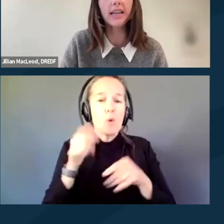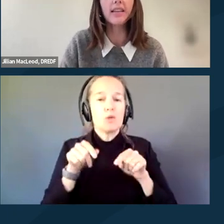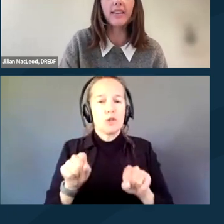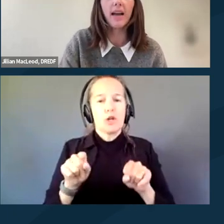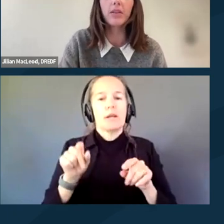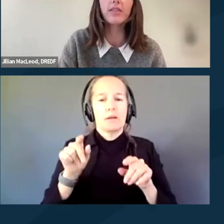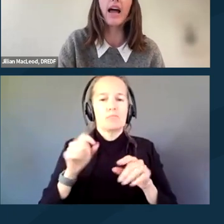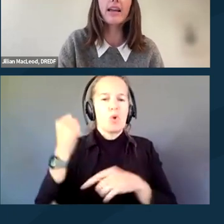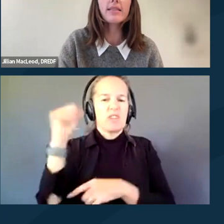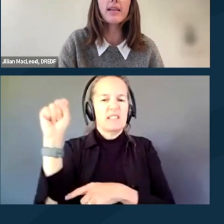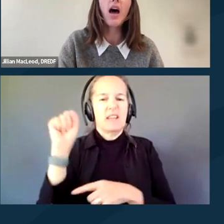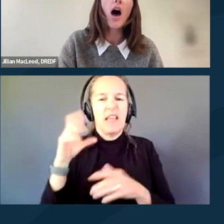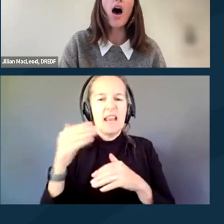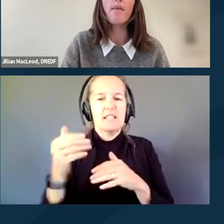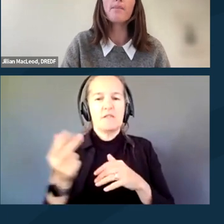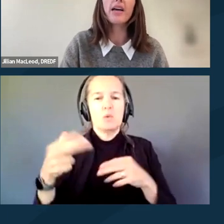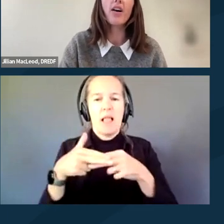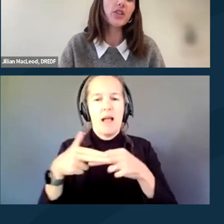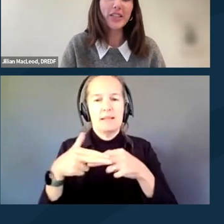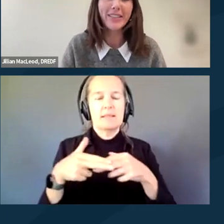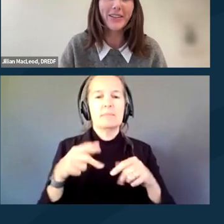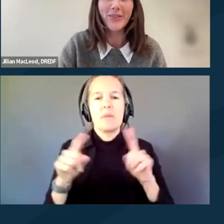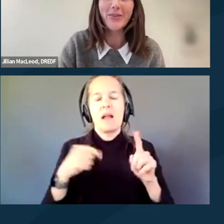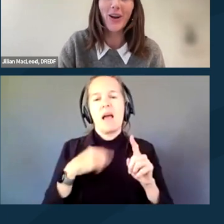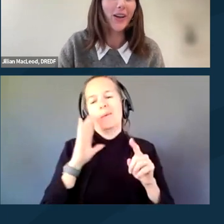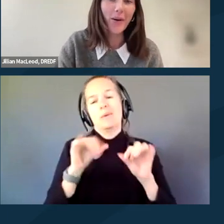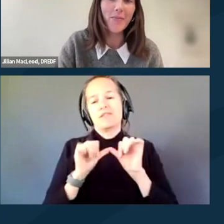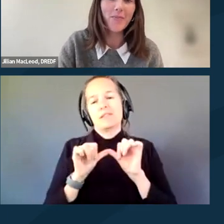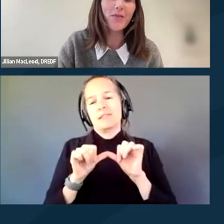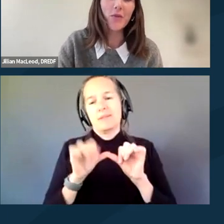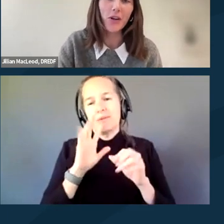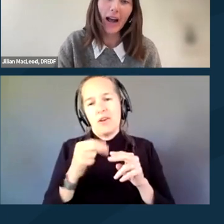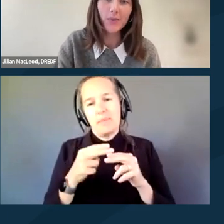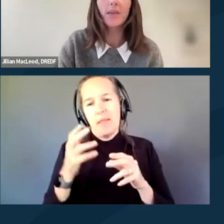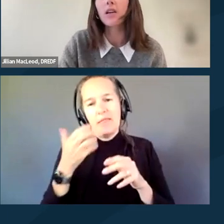in the next couple of slides, but I'll just continue talking about the phone for now.